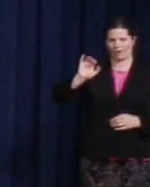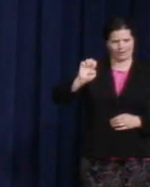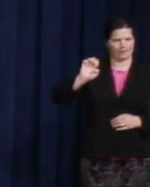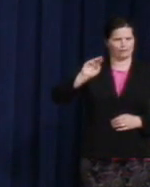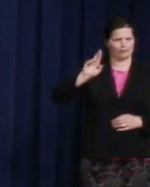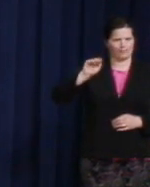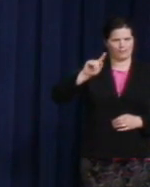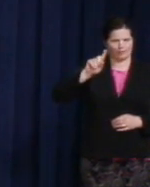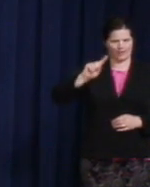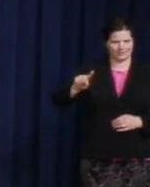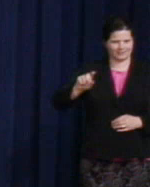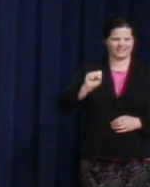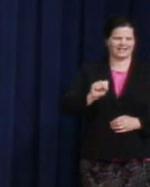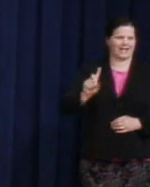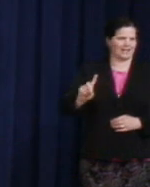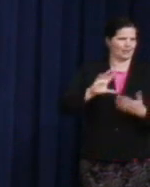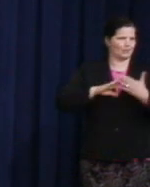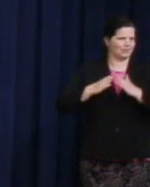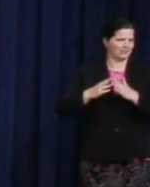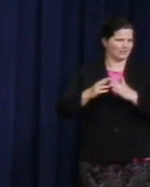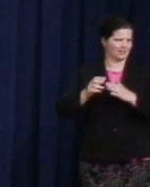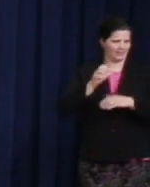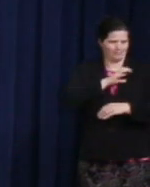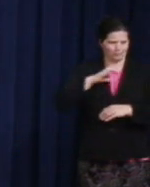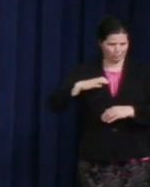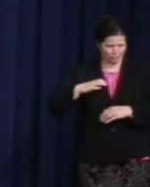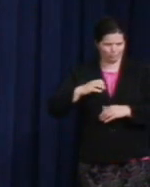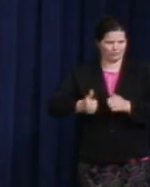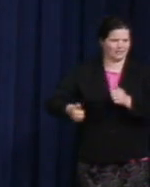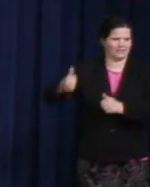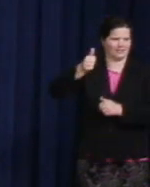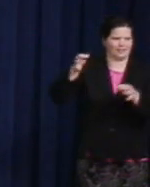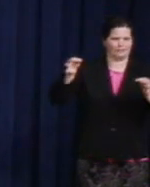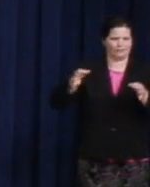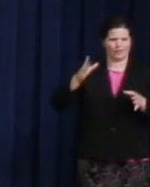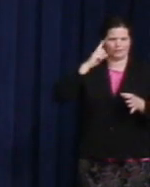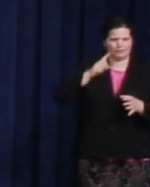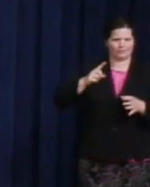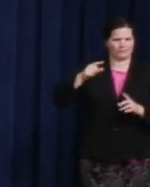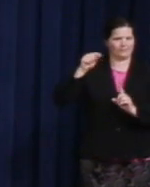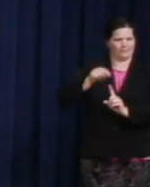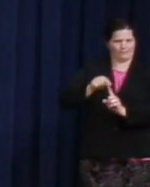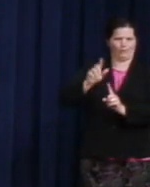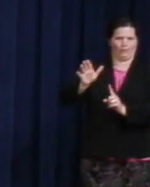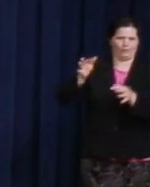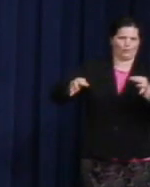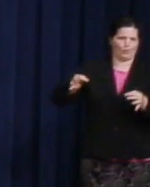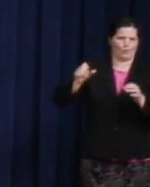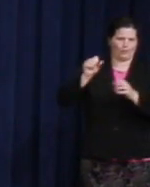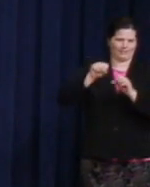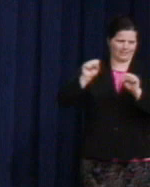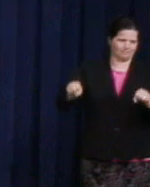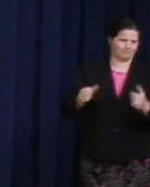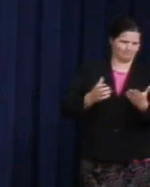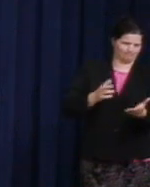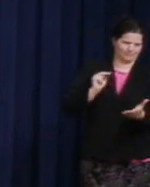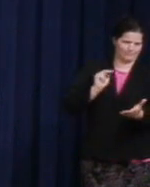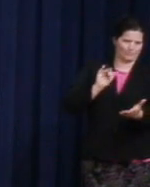and as executive director of the International Imperial Court System. Nicole, please.